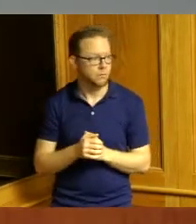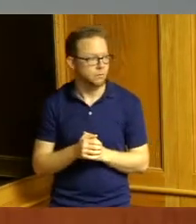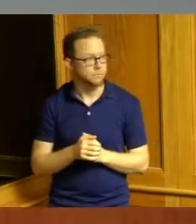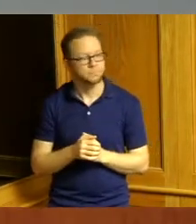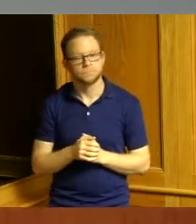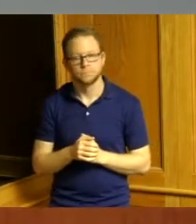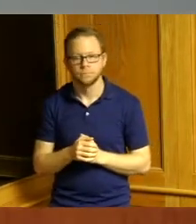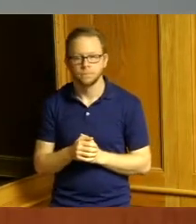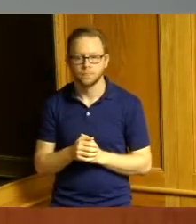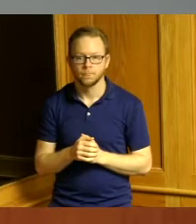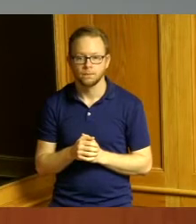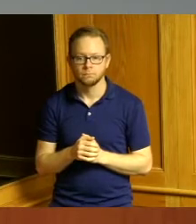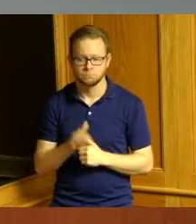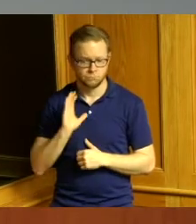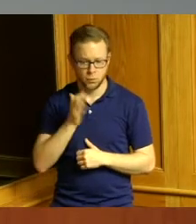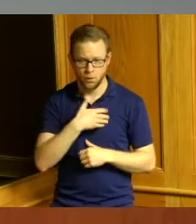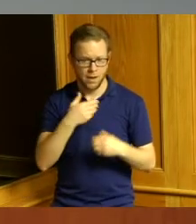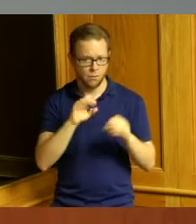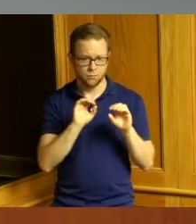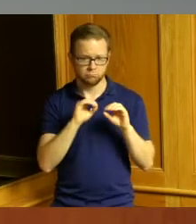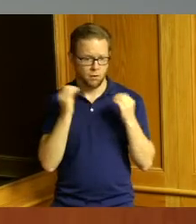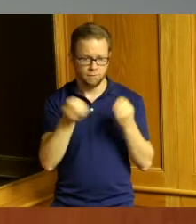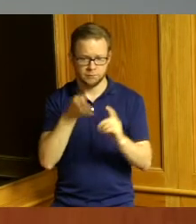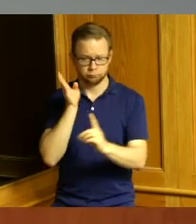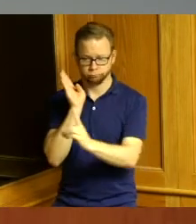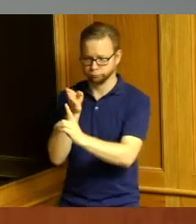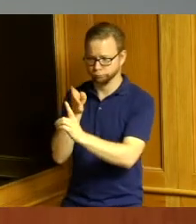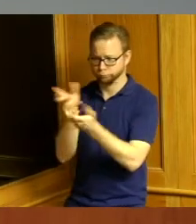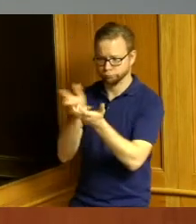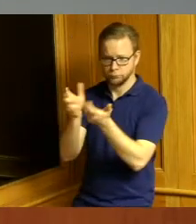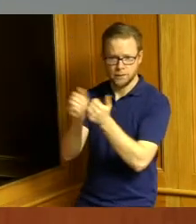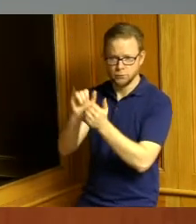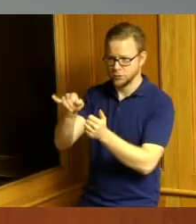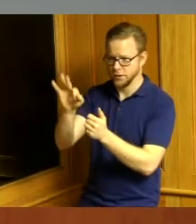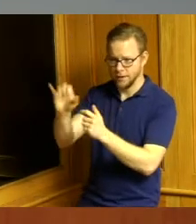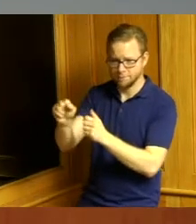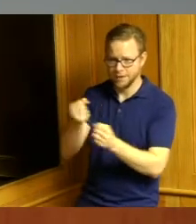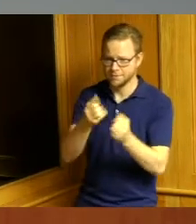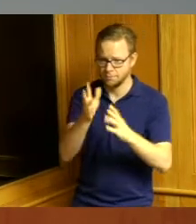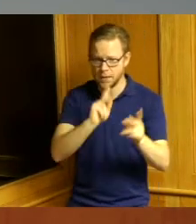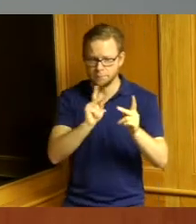has a lot of interaction with JFS as requests and concerns come to our office and as we're moving